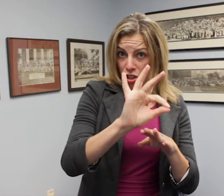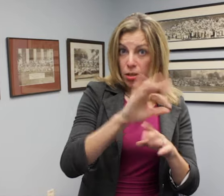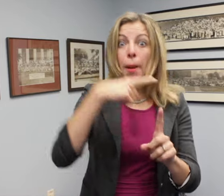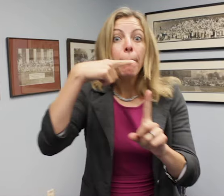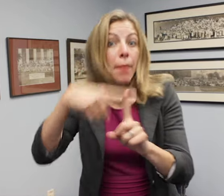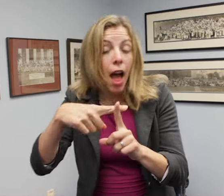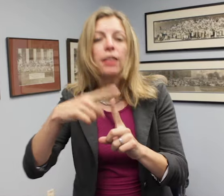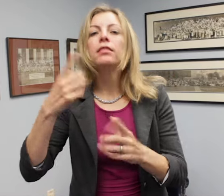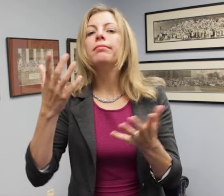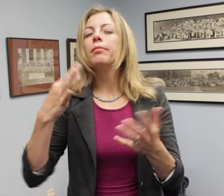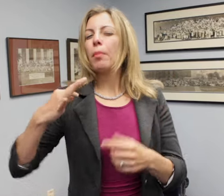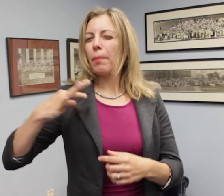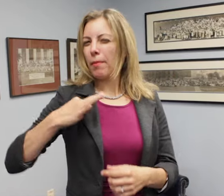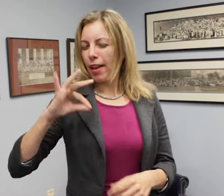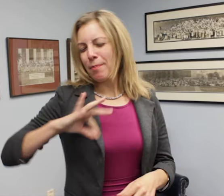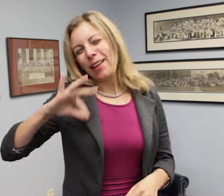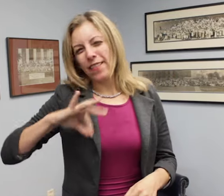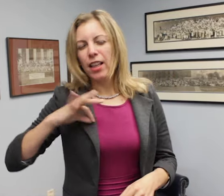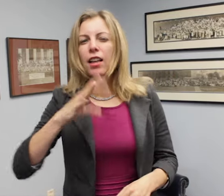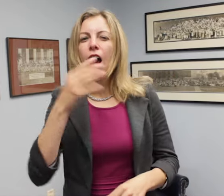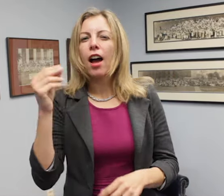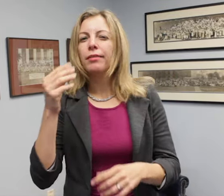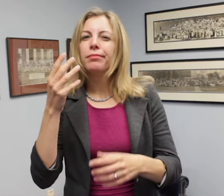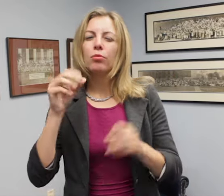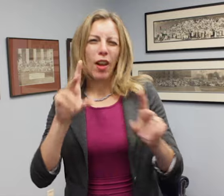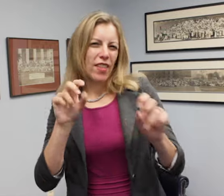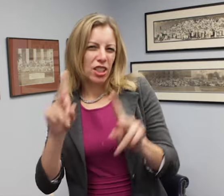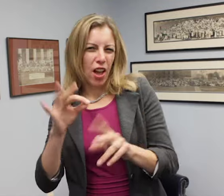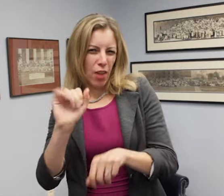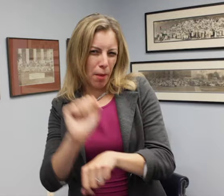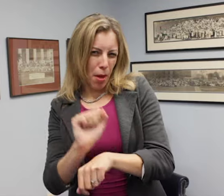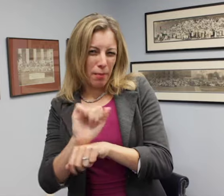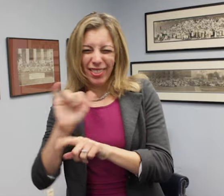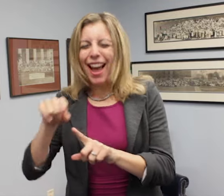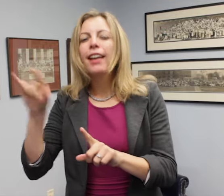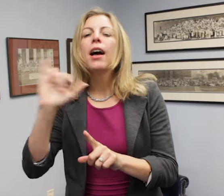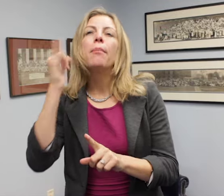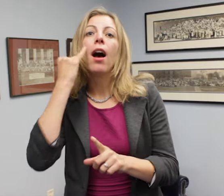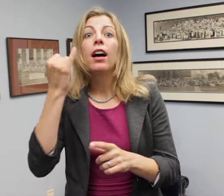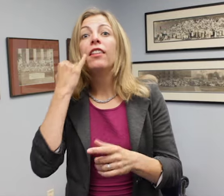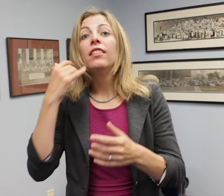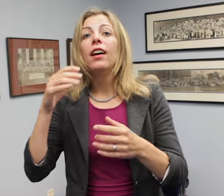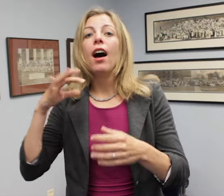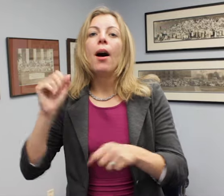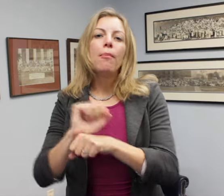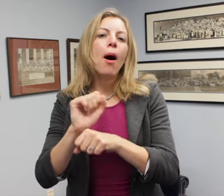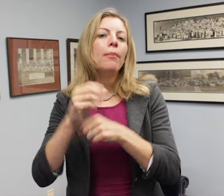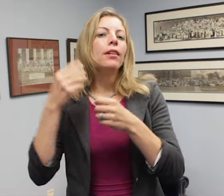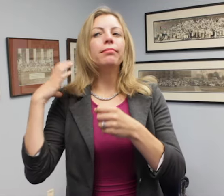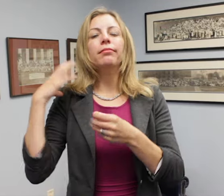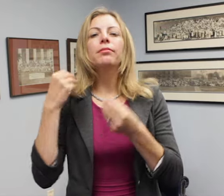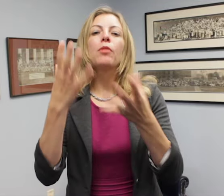(2) to allow for the enjoyment of benefits and privileges of employment equal to those enjoyed by employees without disabilities. Examples of "benefits and privileges" are: